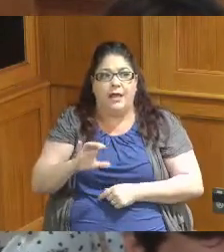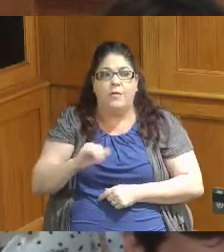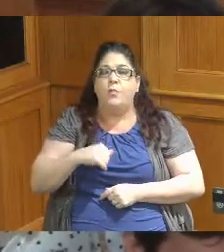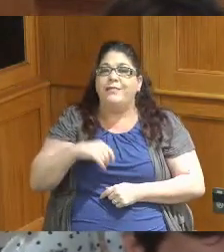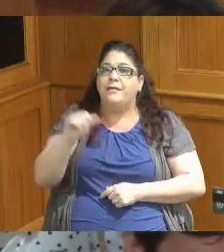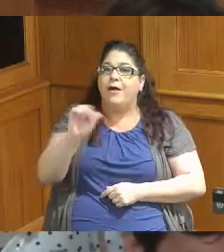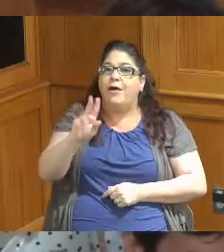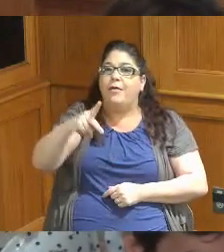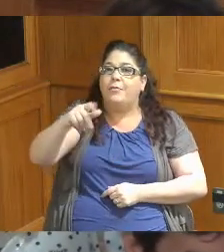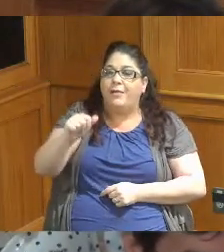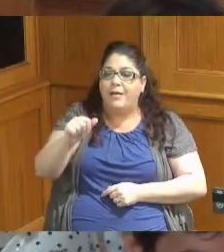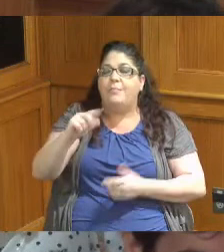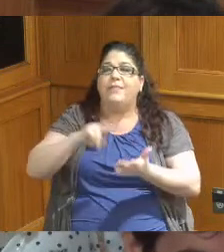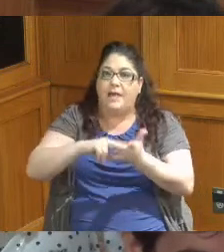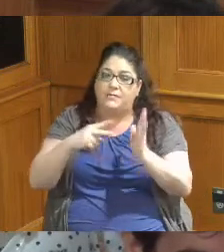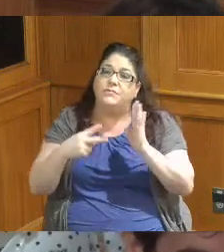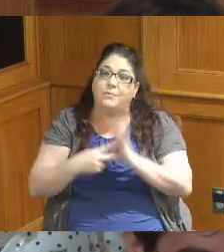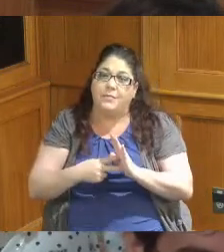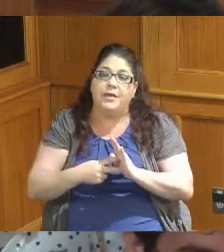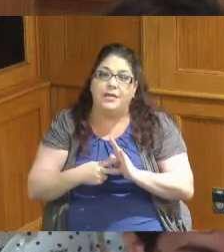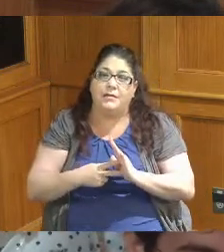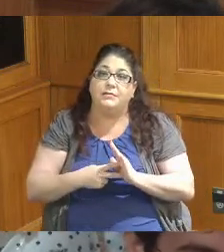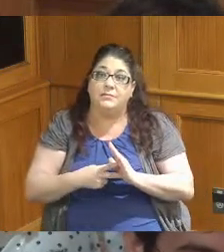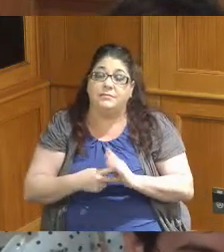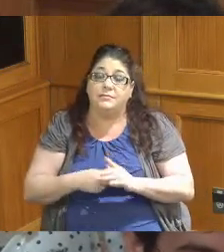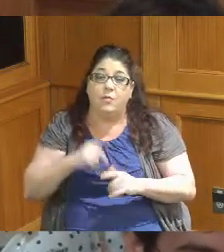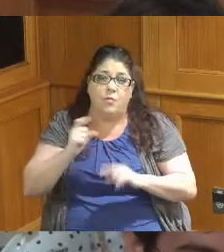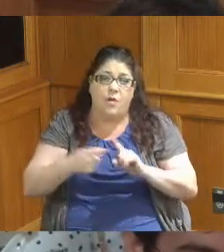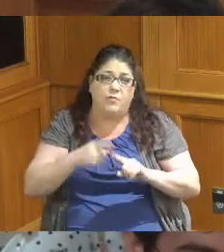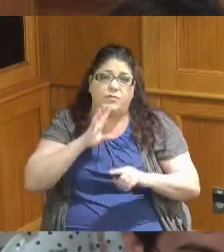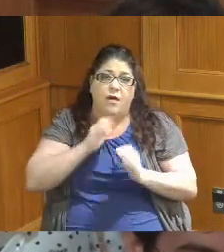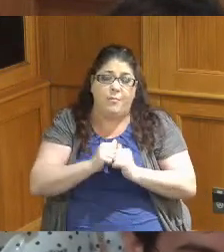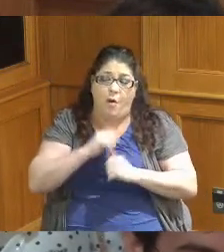I know we all know it but that is exactly what we mean when it comes to all the funds that I'm